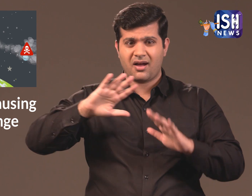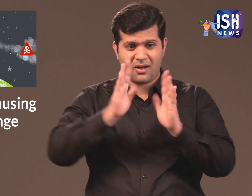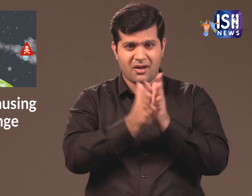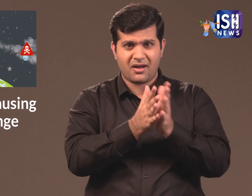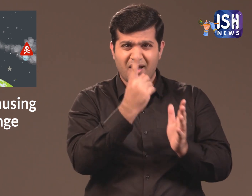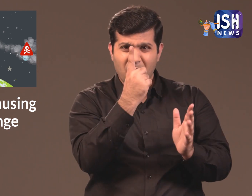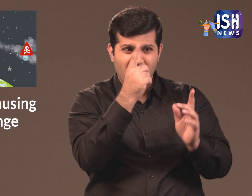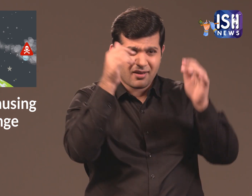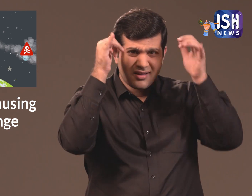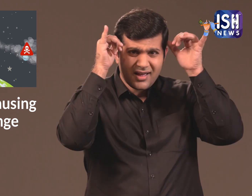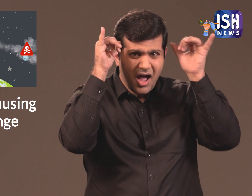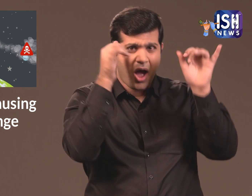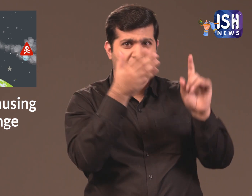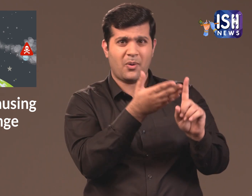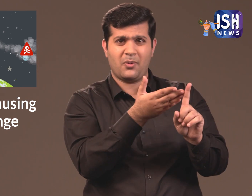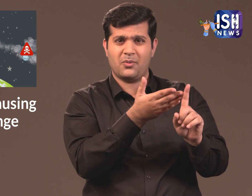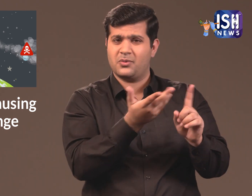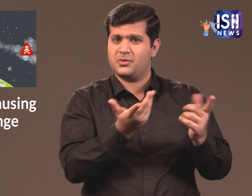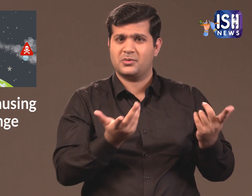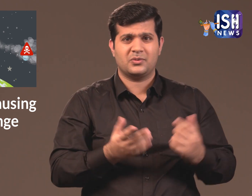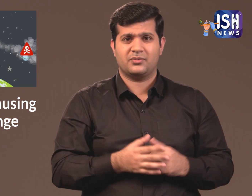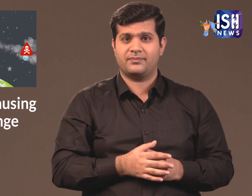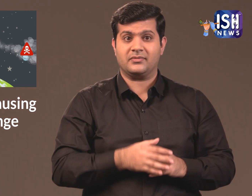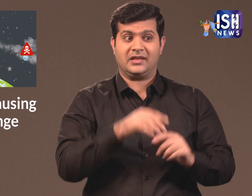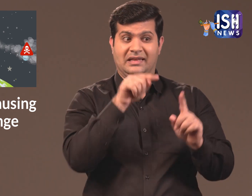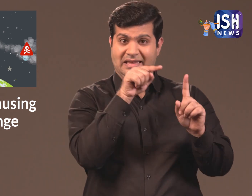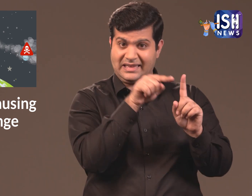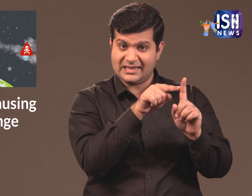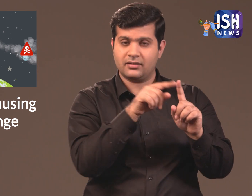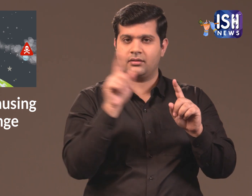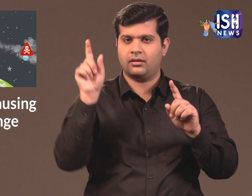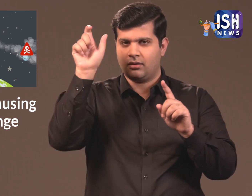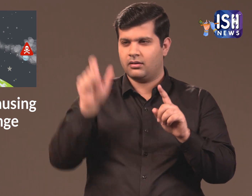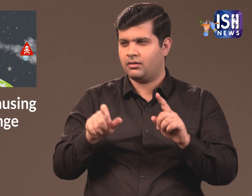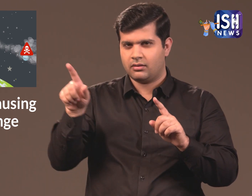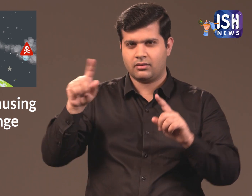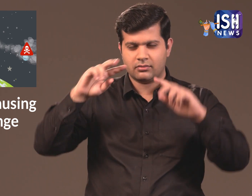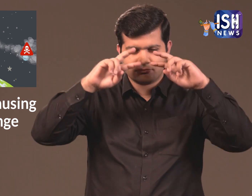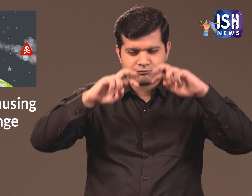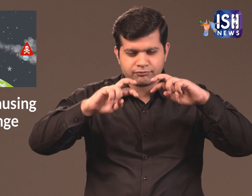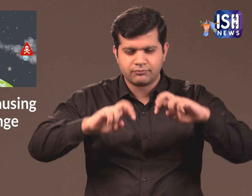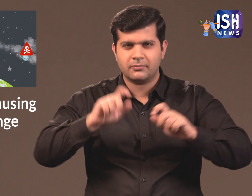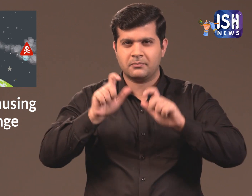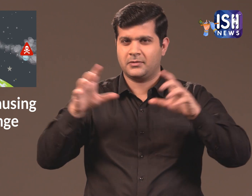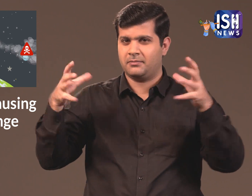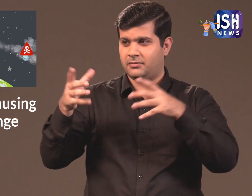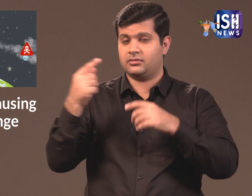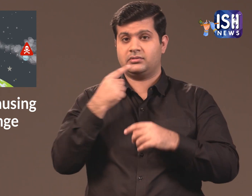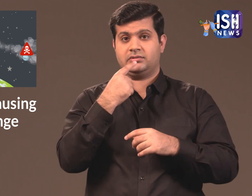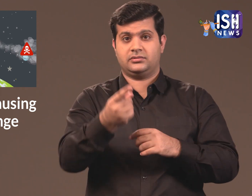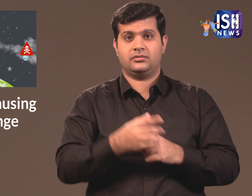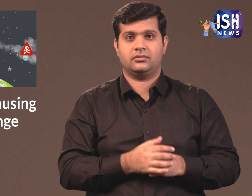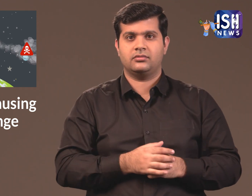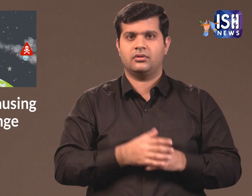All of this is released by a single cow! A new research has said that,